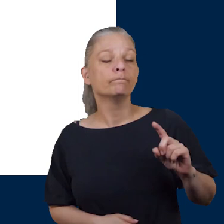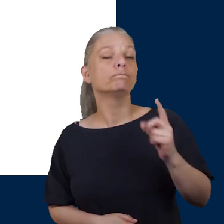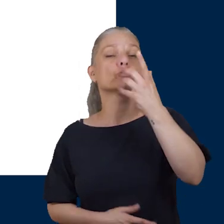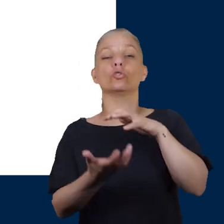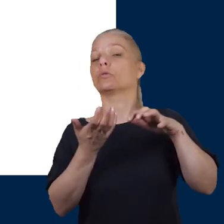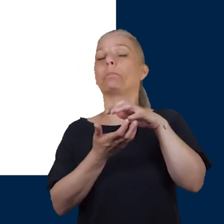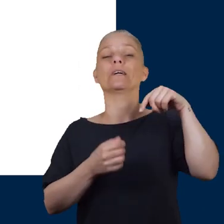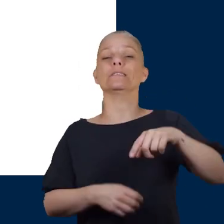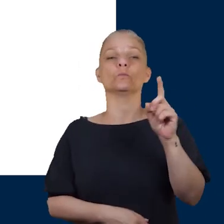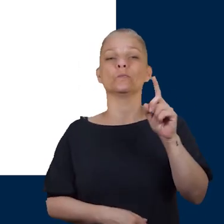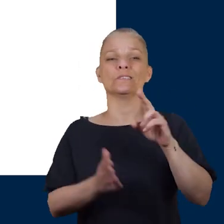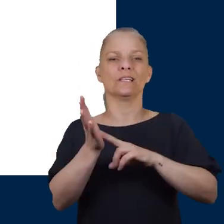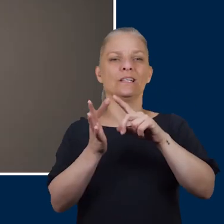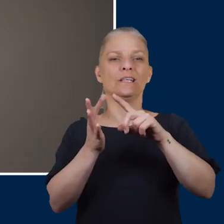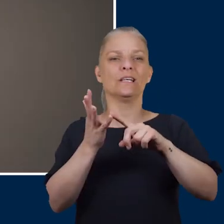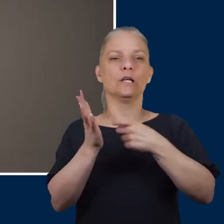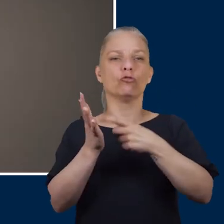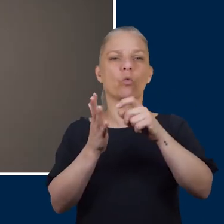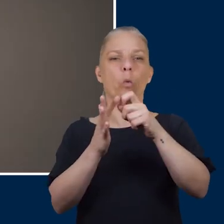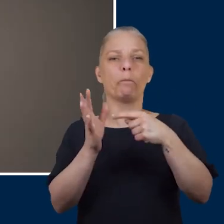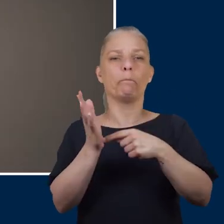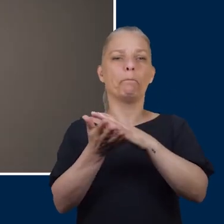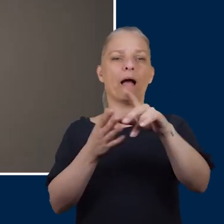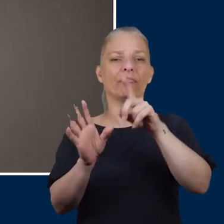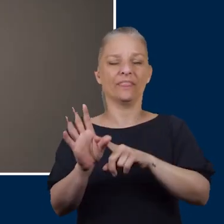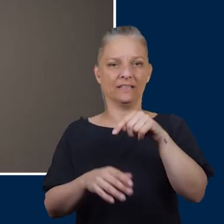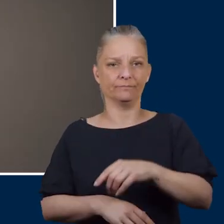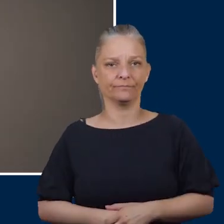first complication is neuropathy this is where you have nerve damage to your feet